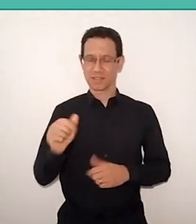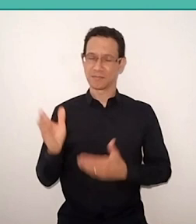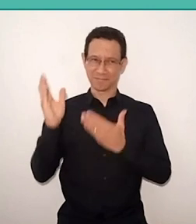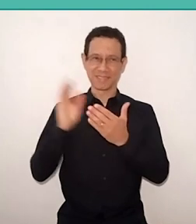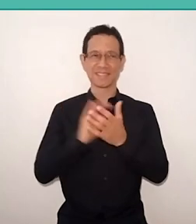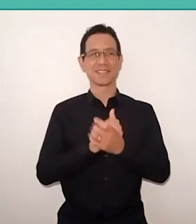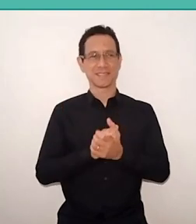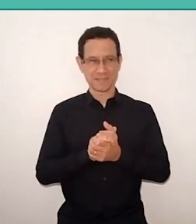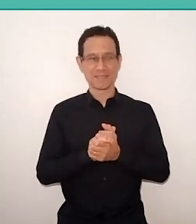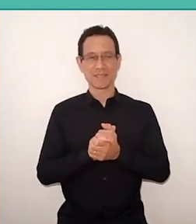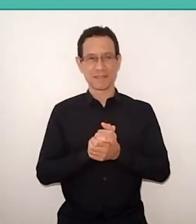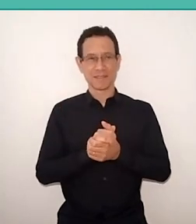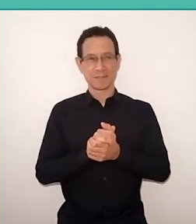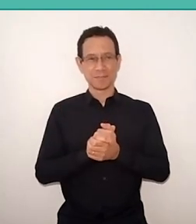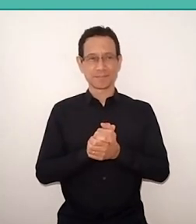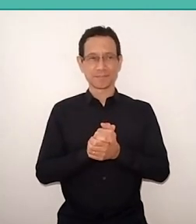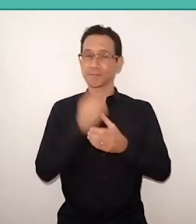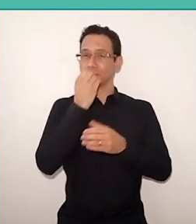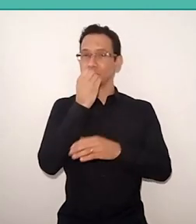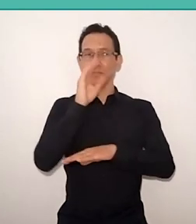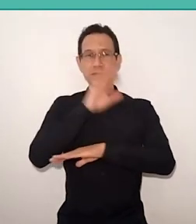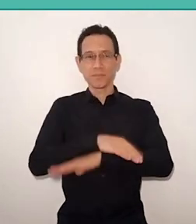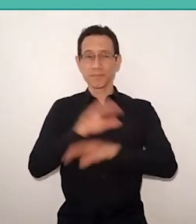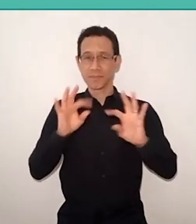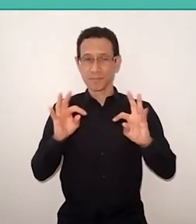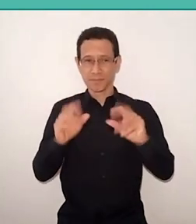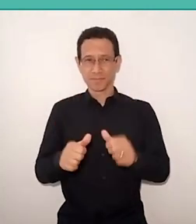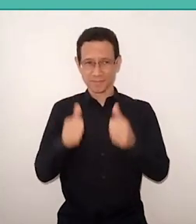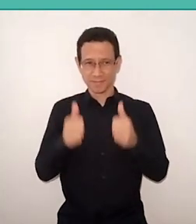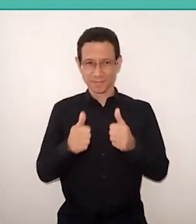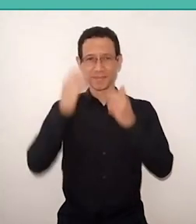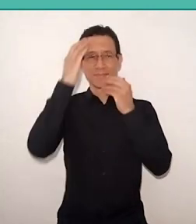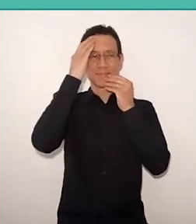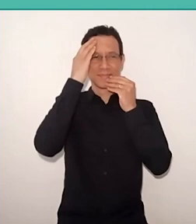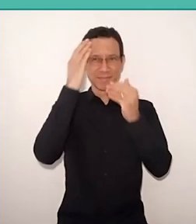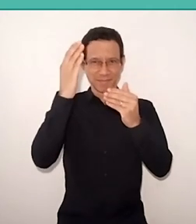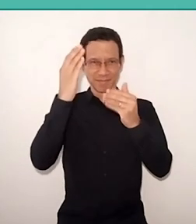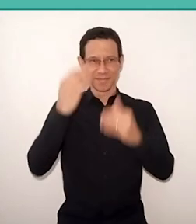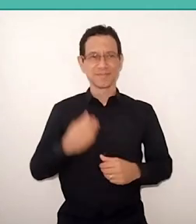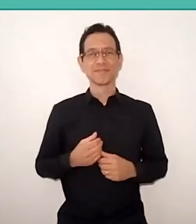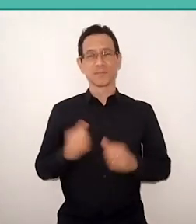Good afternoon everyone. thank you for being here with us today.